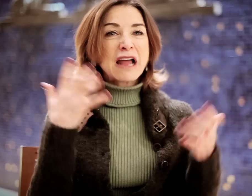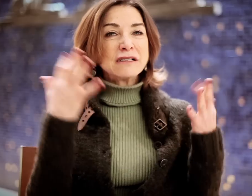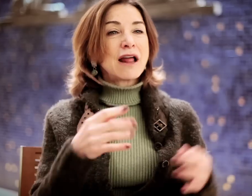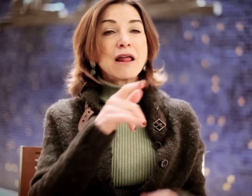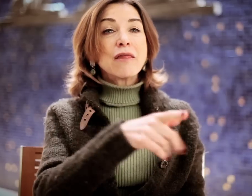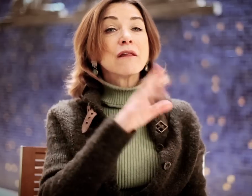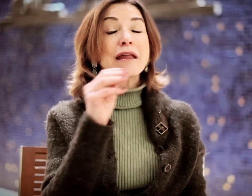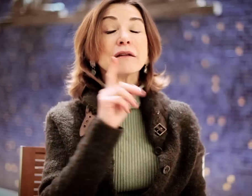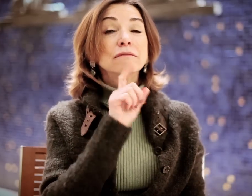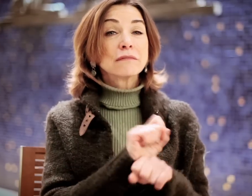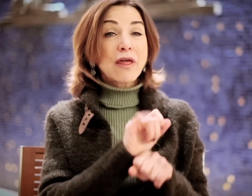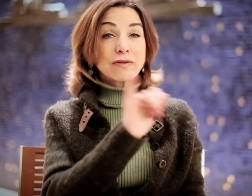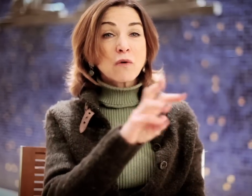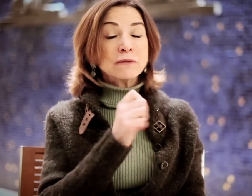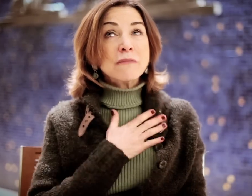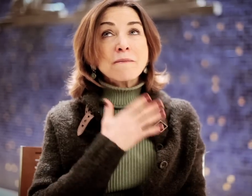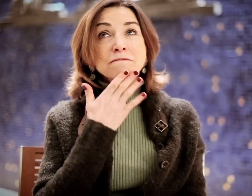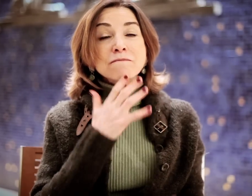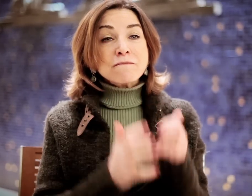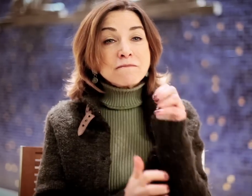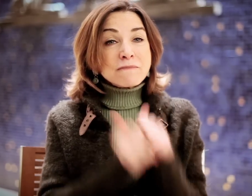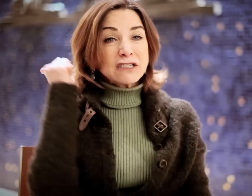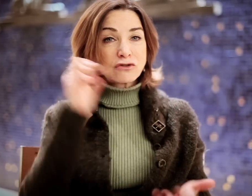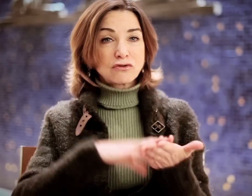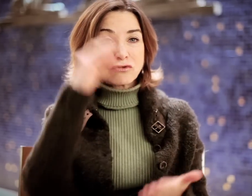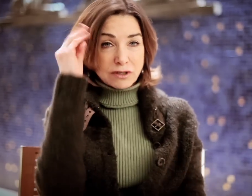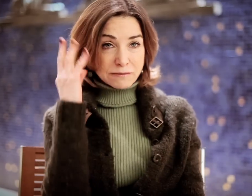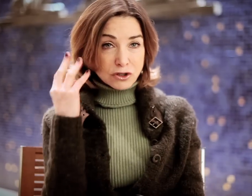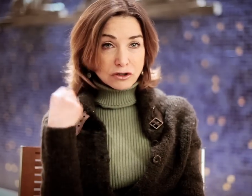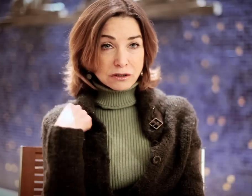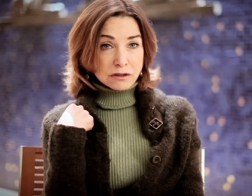I decided-- Actually, this was my best learning experience.